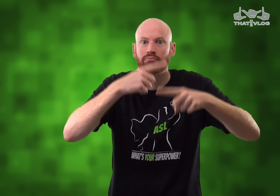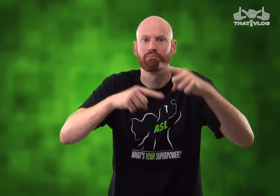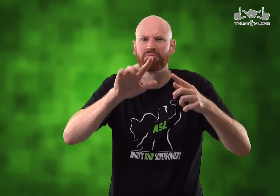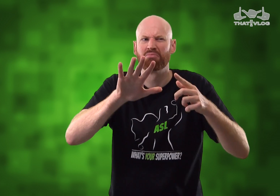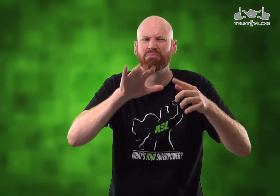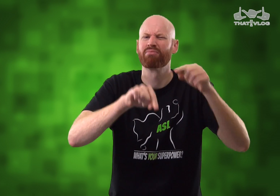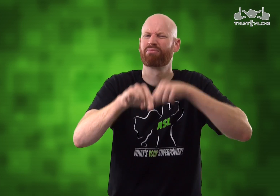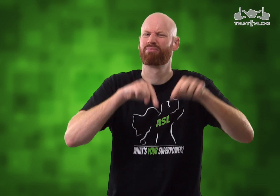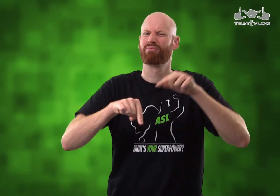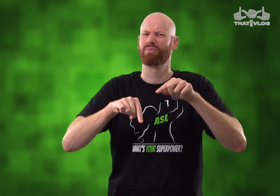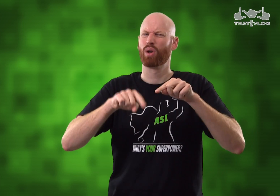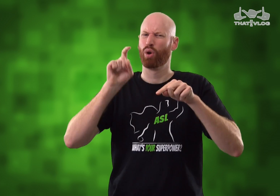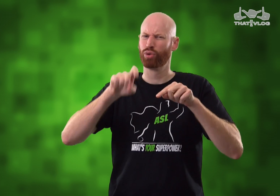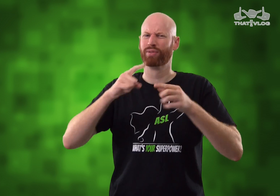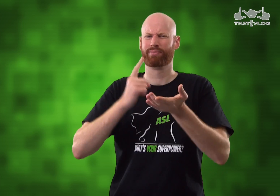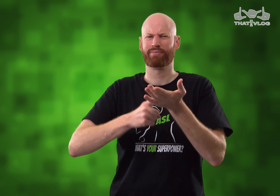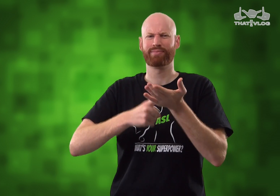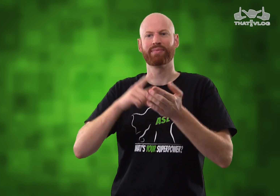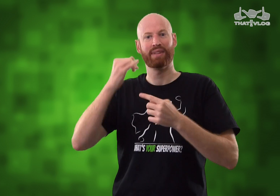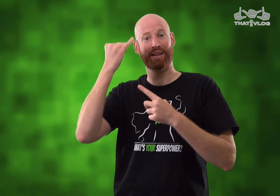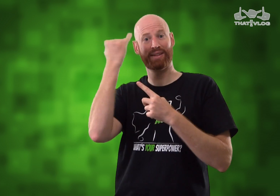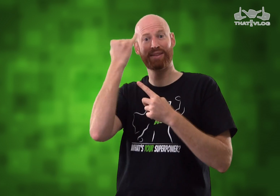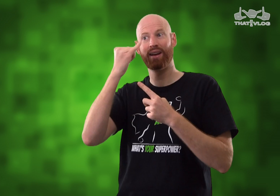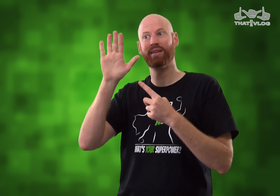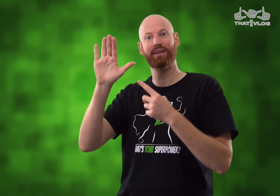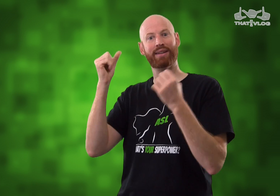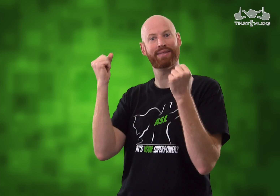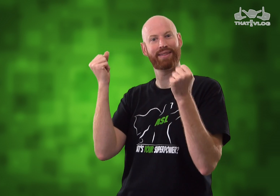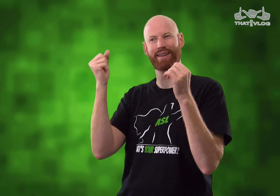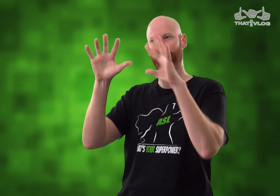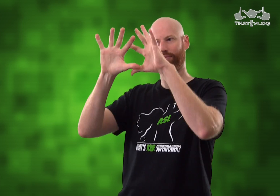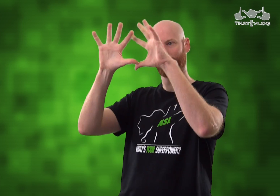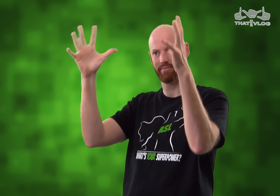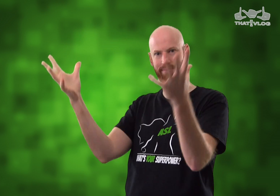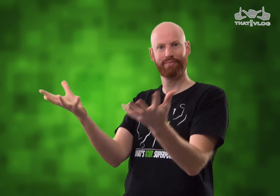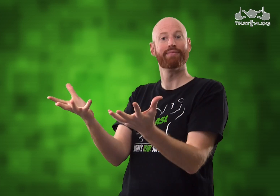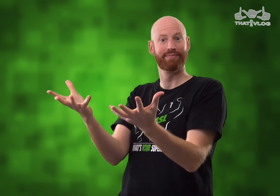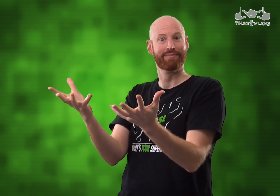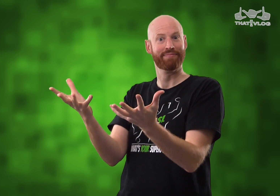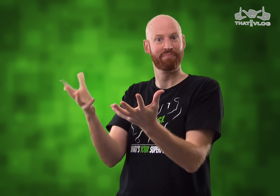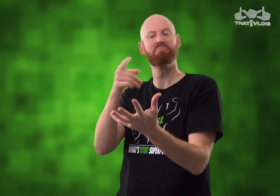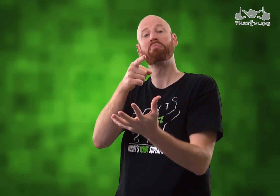city's sign name, lets back up. We should have a short discussion about Italy's Sign Language as a